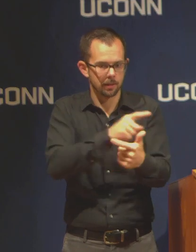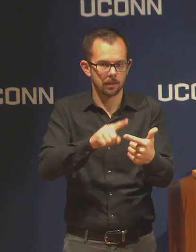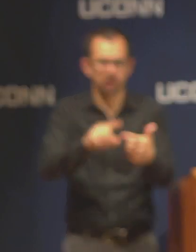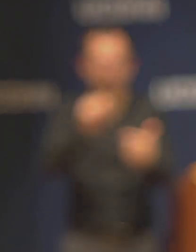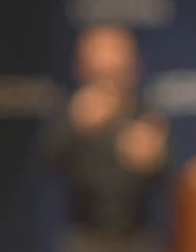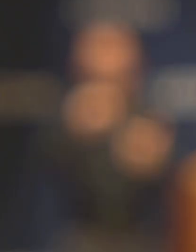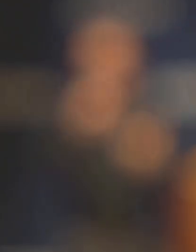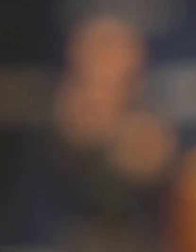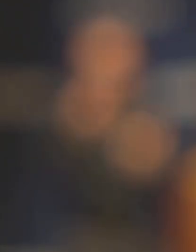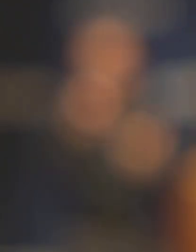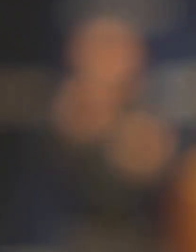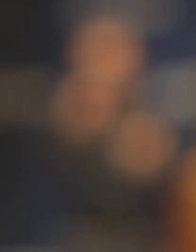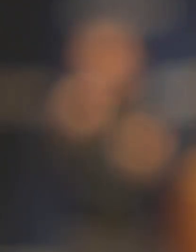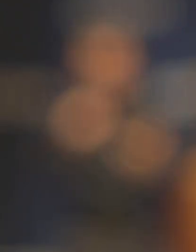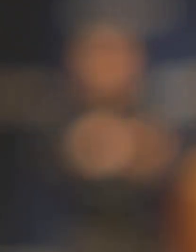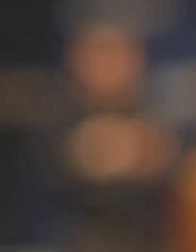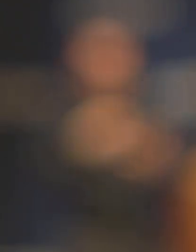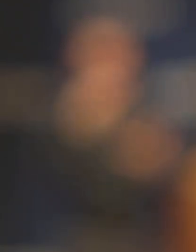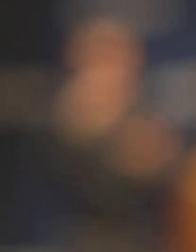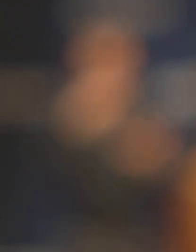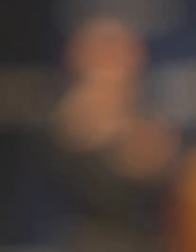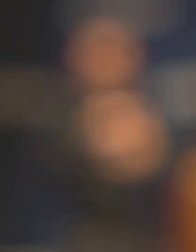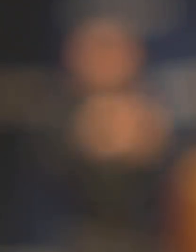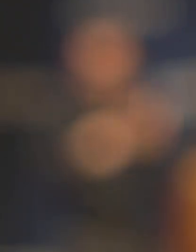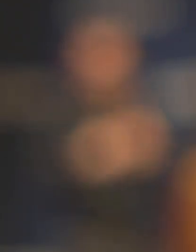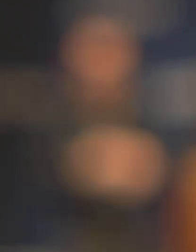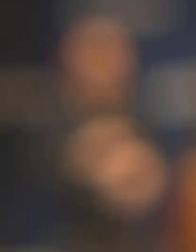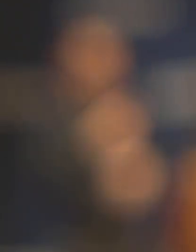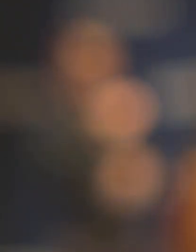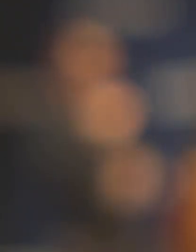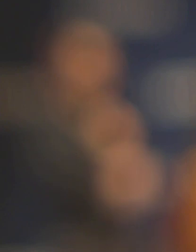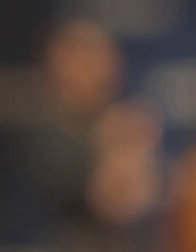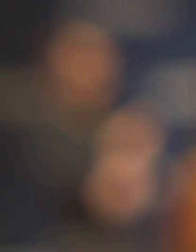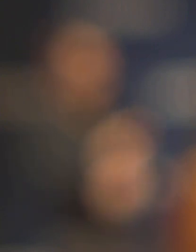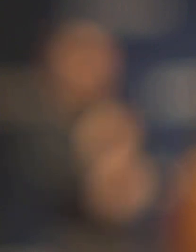Has UCONN been approved as a testing site?